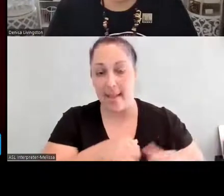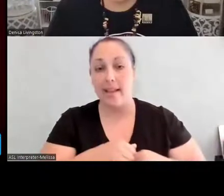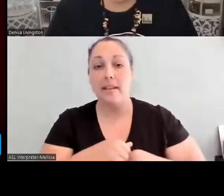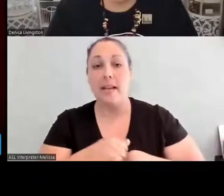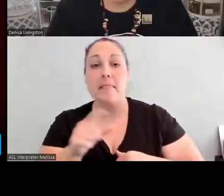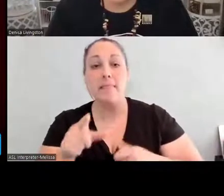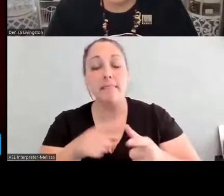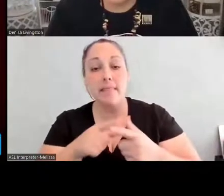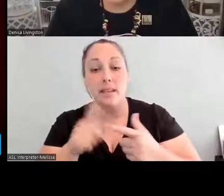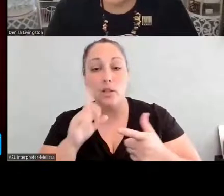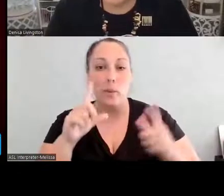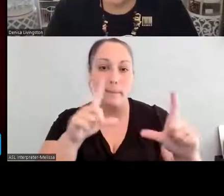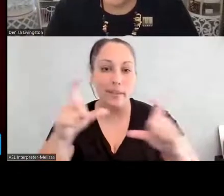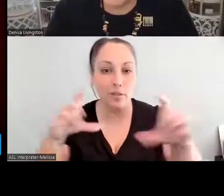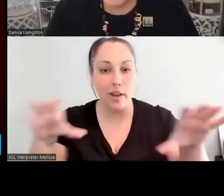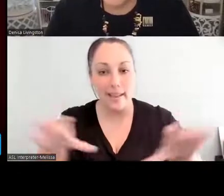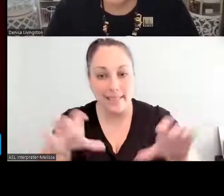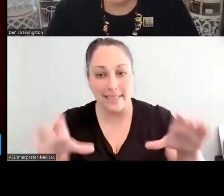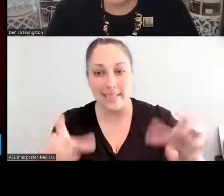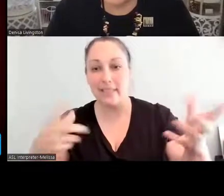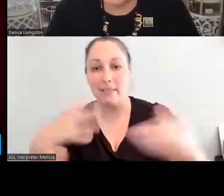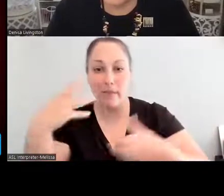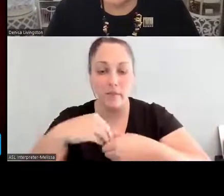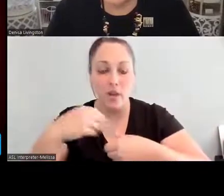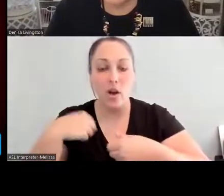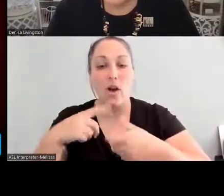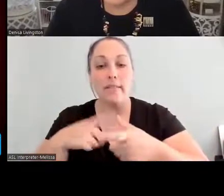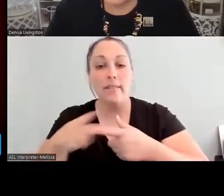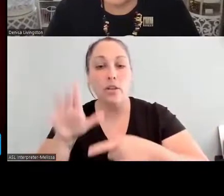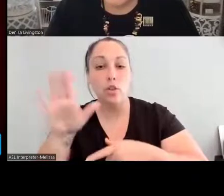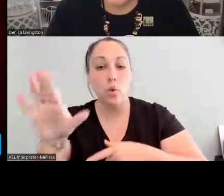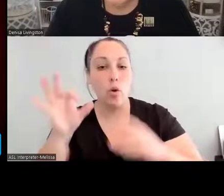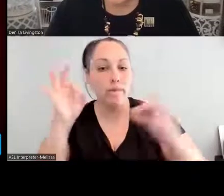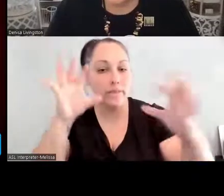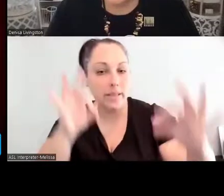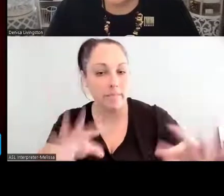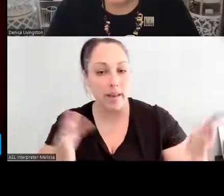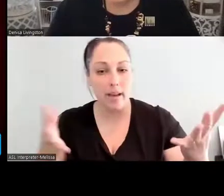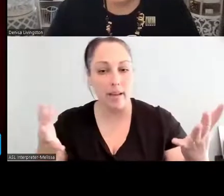And so this year what we wanted to do for our tenth anniversary is take that to another level.